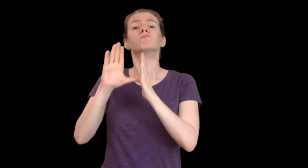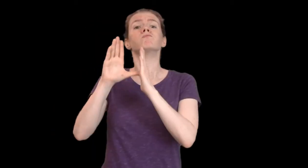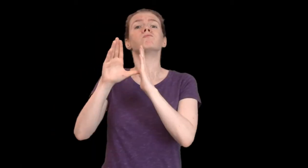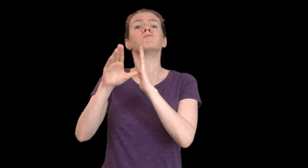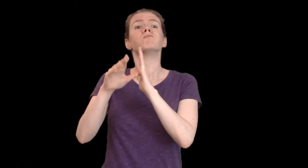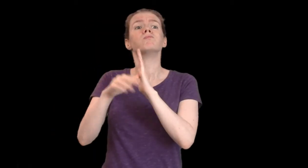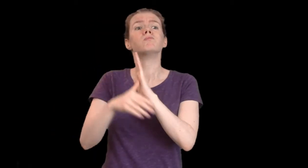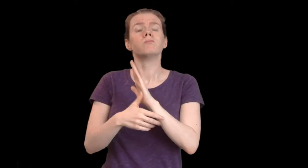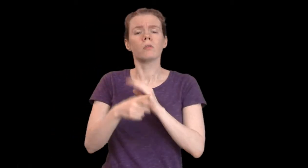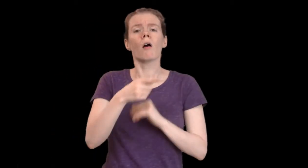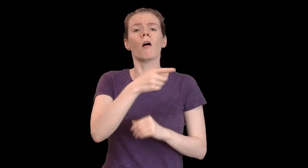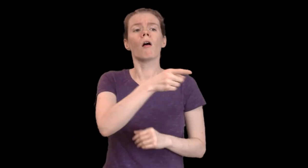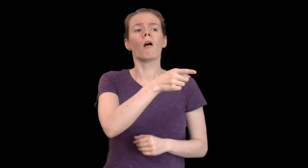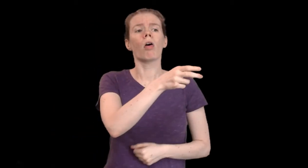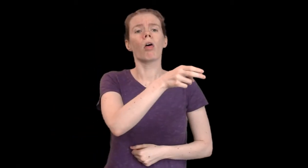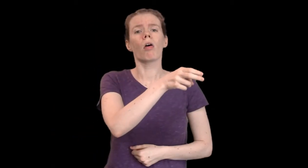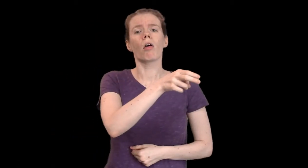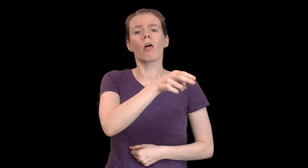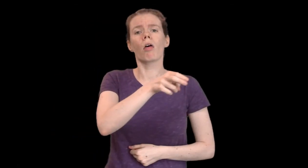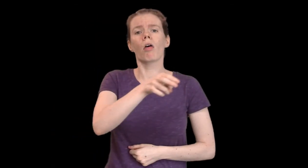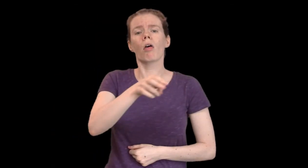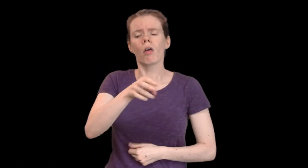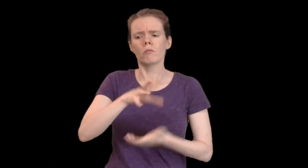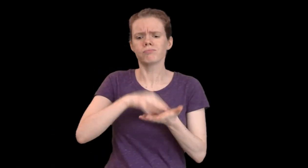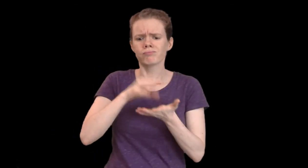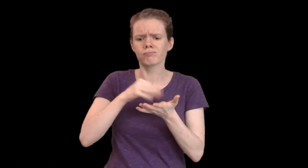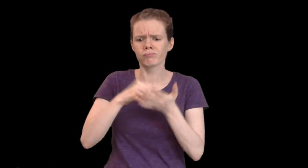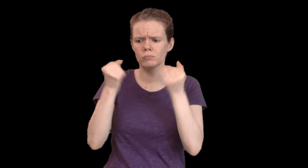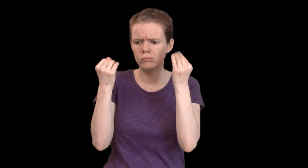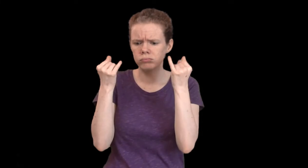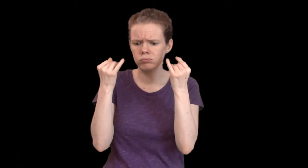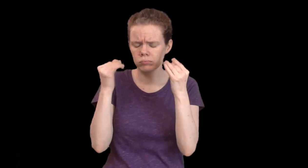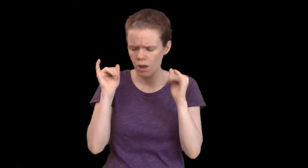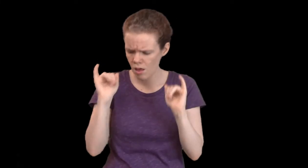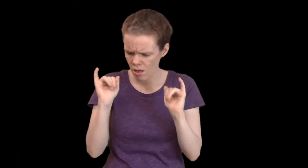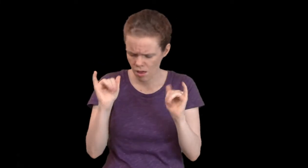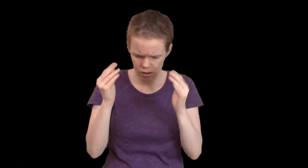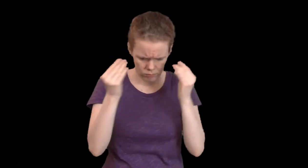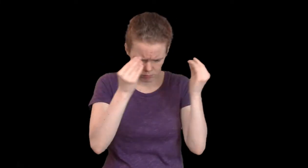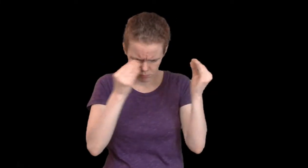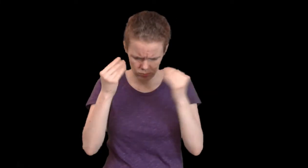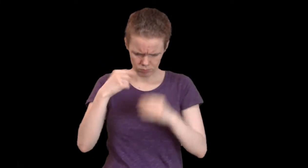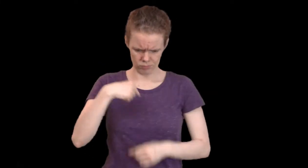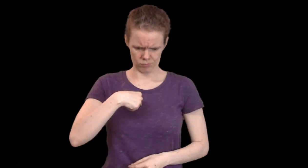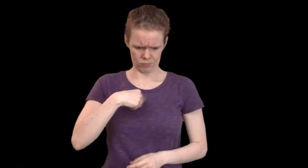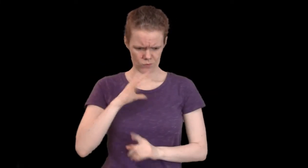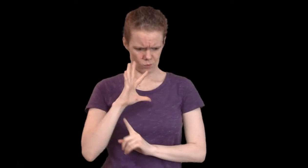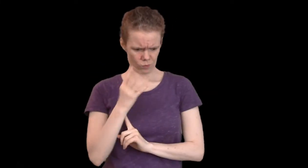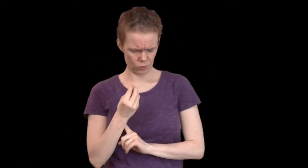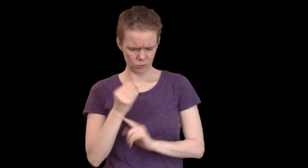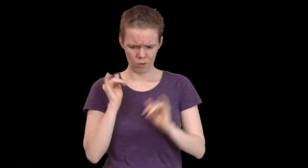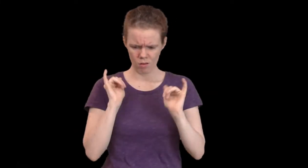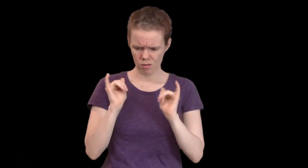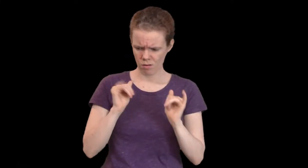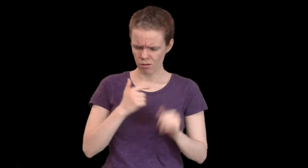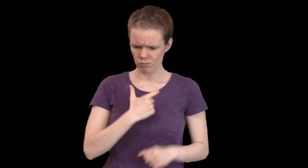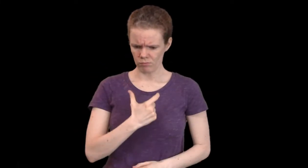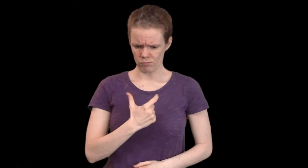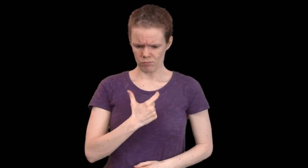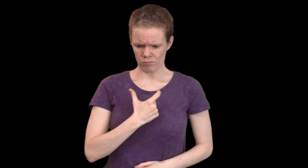In due course Eiji transitions between worlds learning about a new identity, internally deliberating asking himself what "culture" he is really of